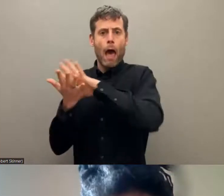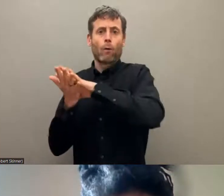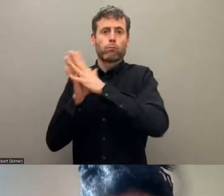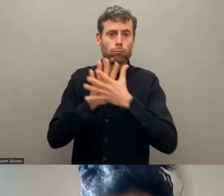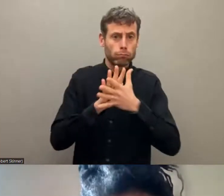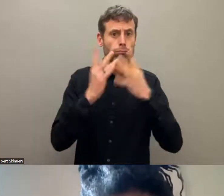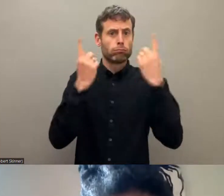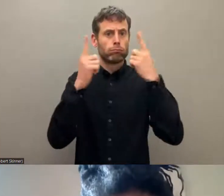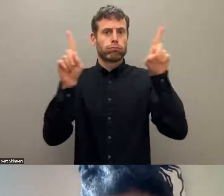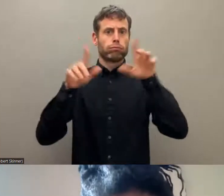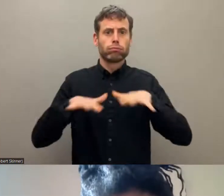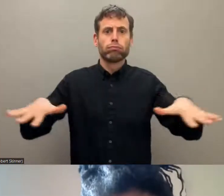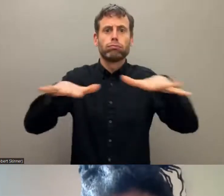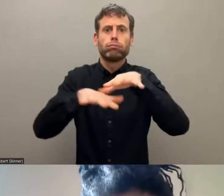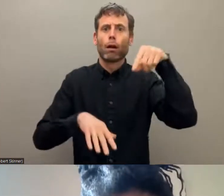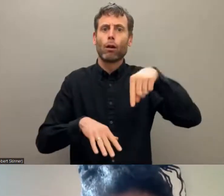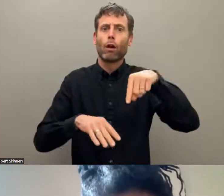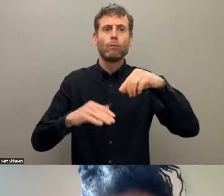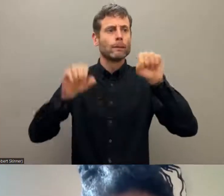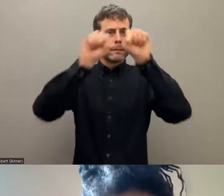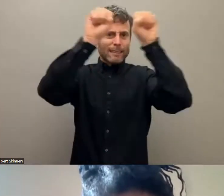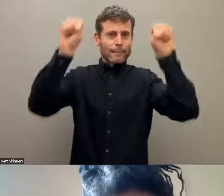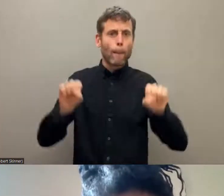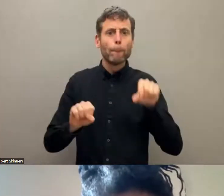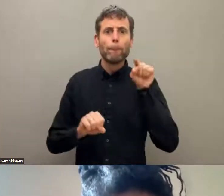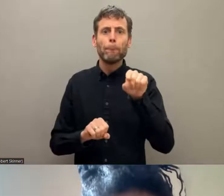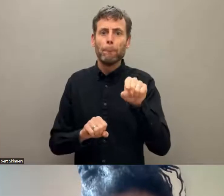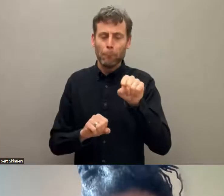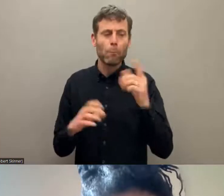For example, the structure that we